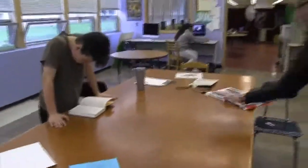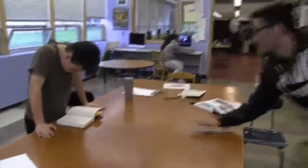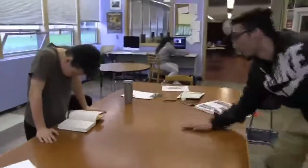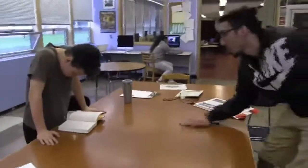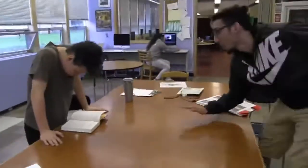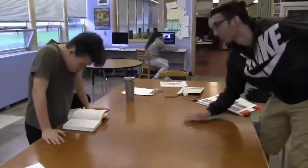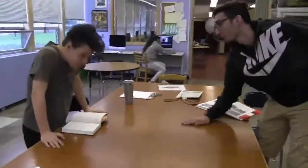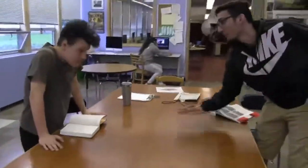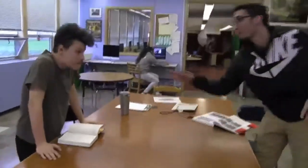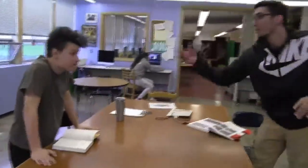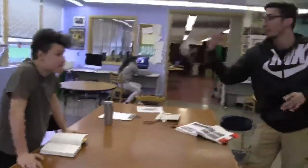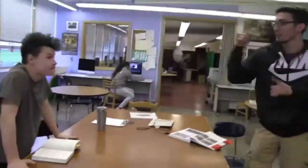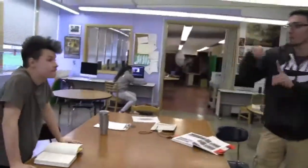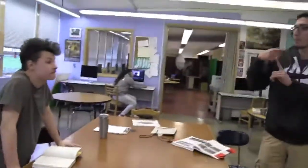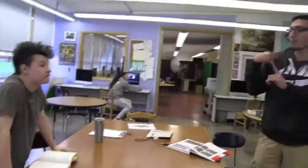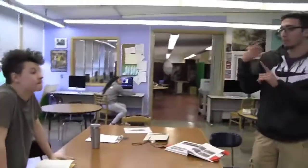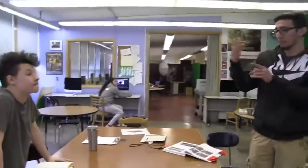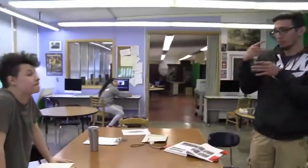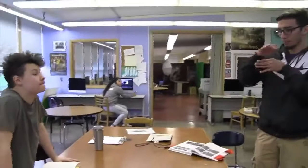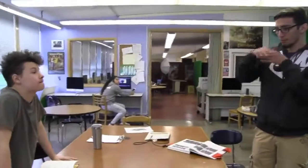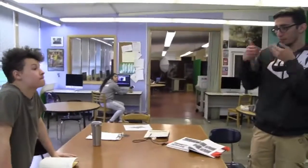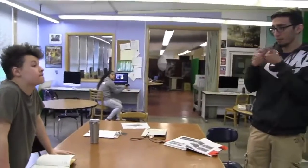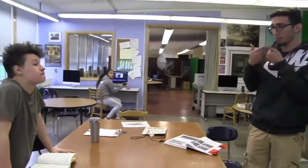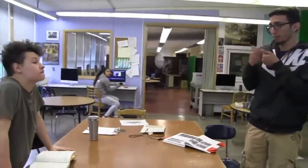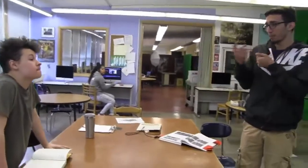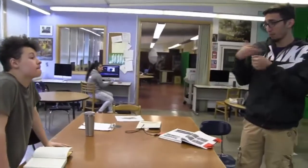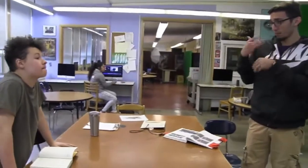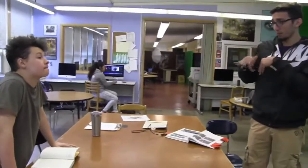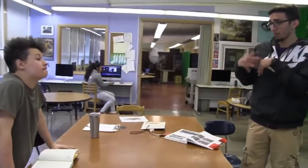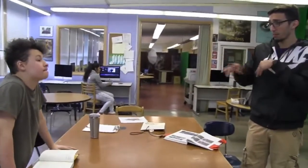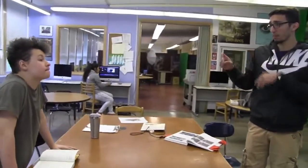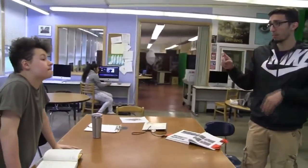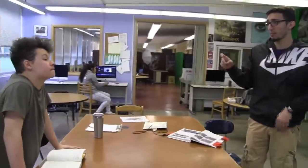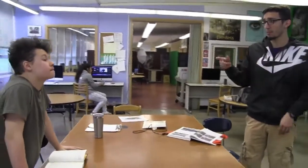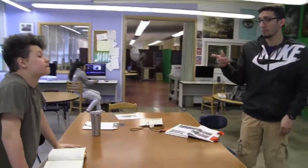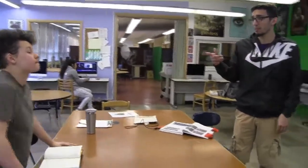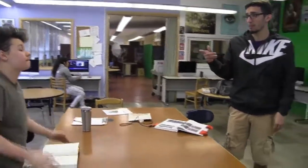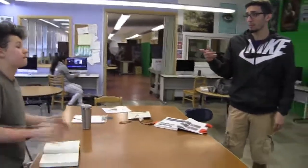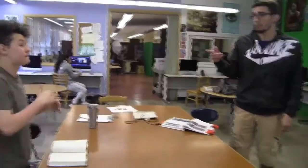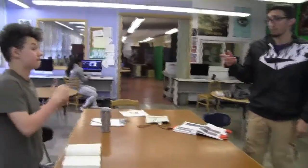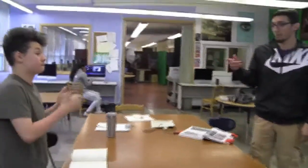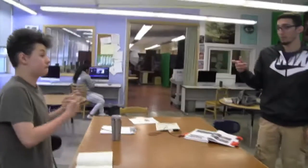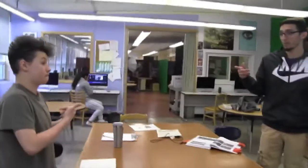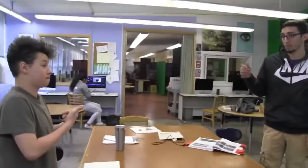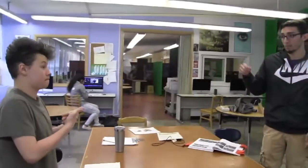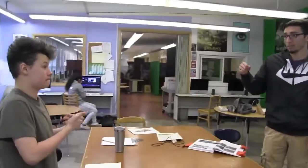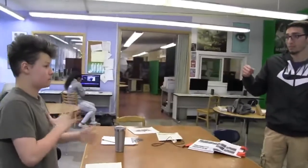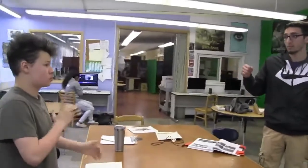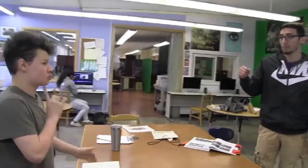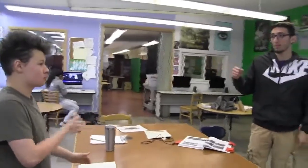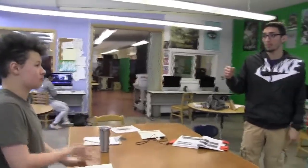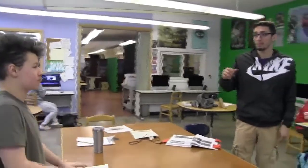What time are we playing games, early? Games? Sure.